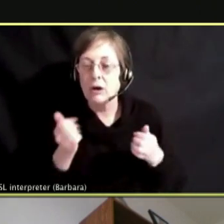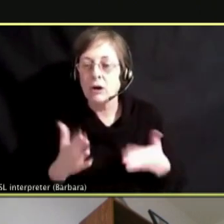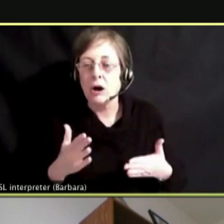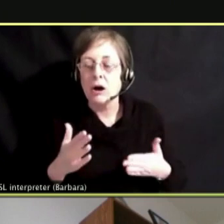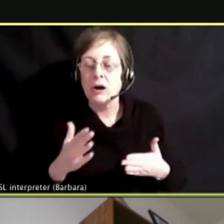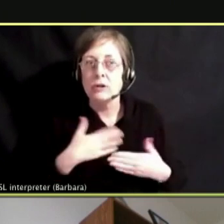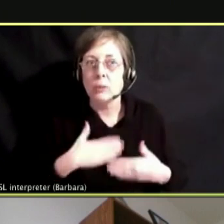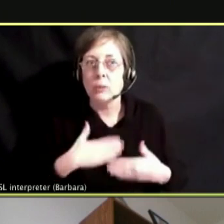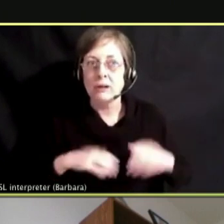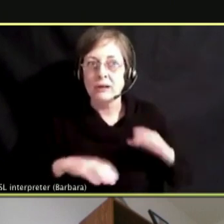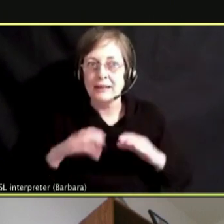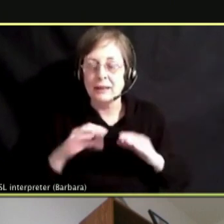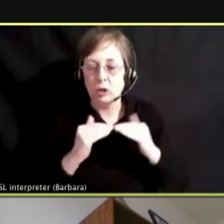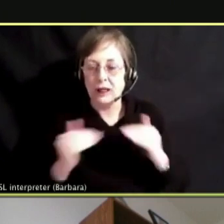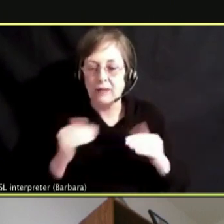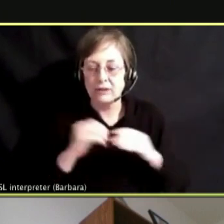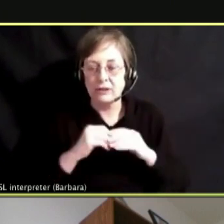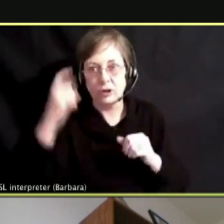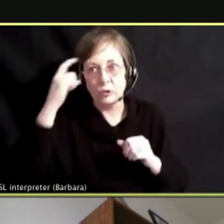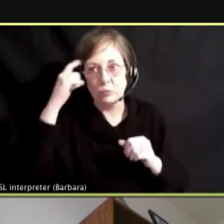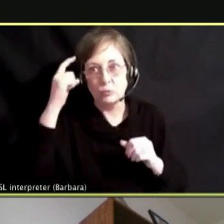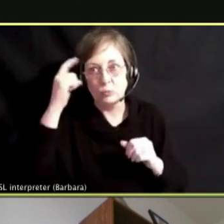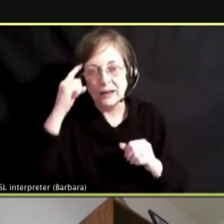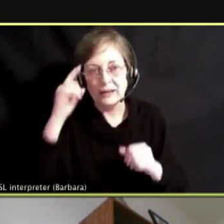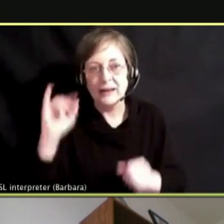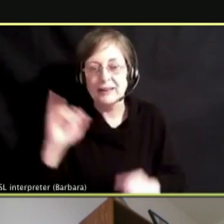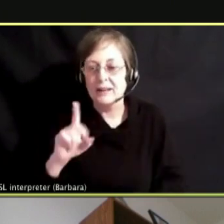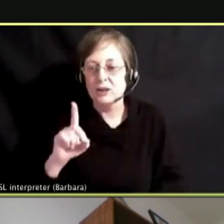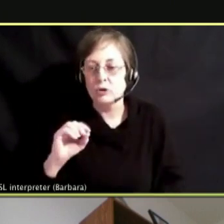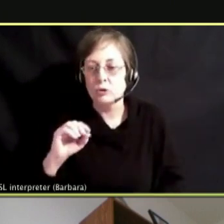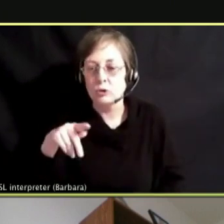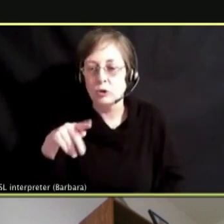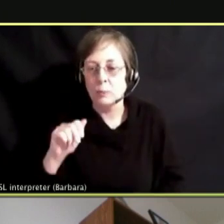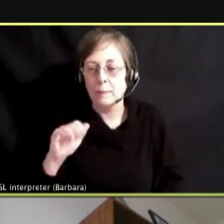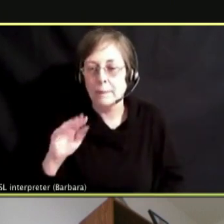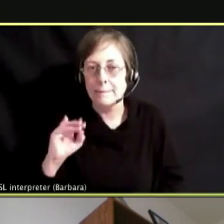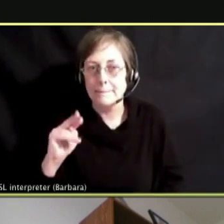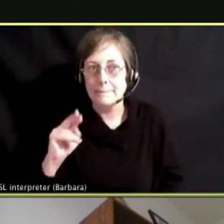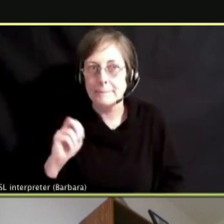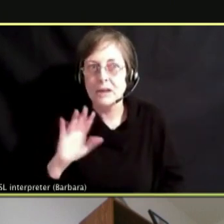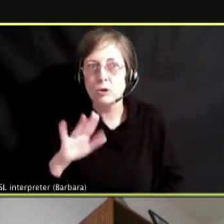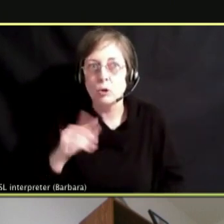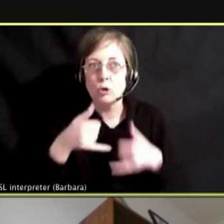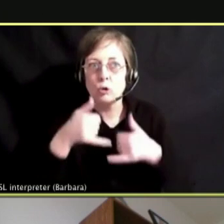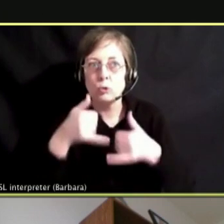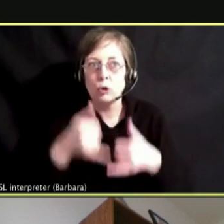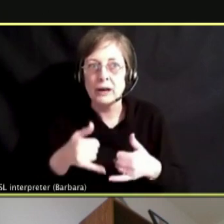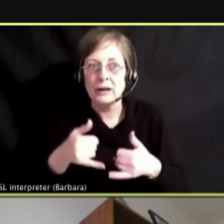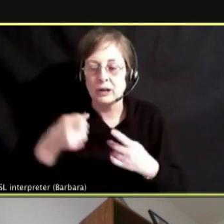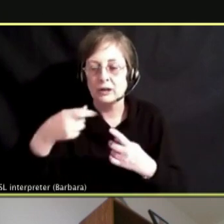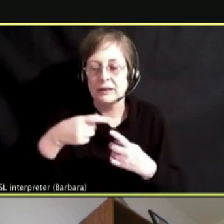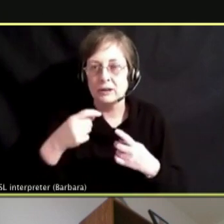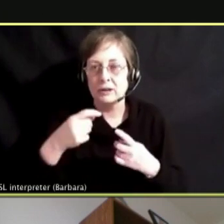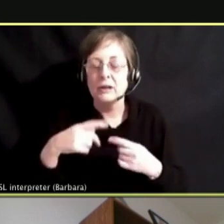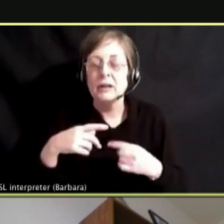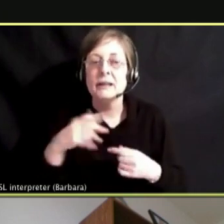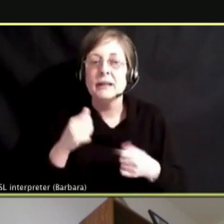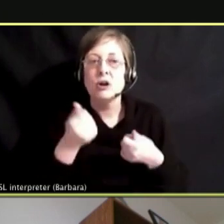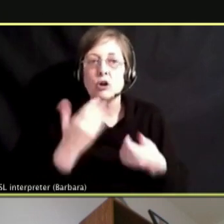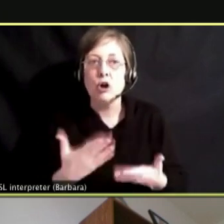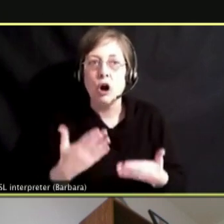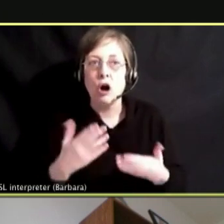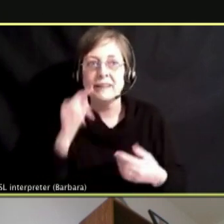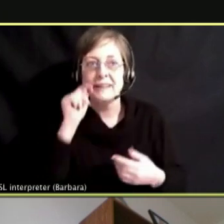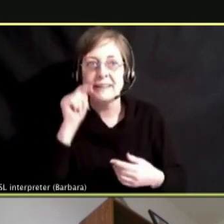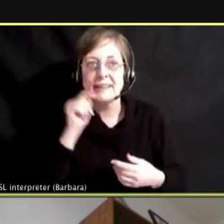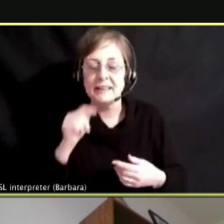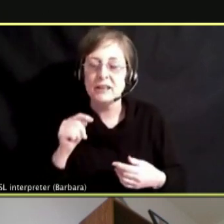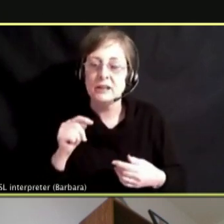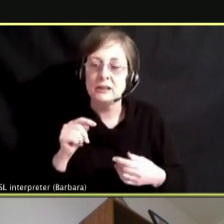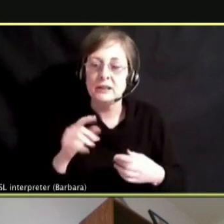LEVELS WITHIN THE BRAIN AND IT CAN LEAD TO TEENS ENGAGING IN MORE RISK TAKING BEHAVIOR,